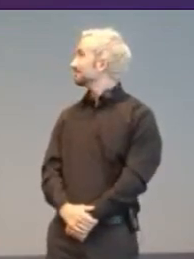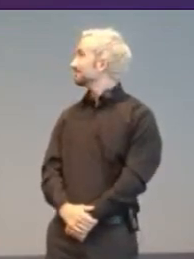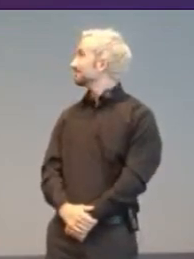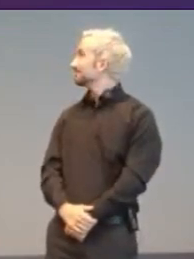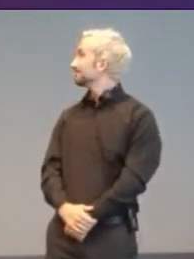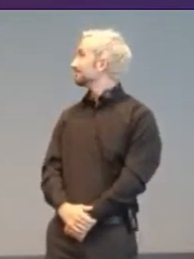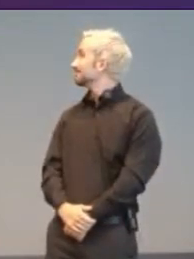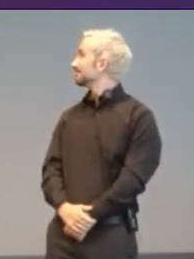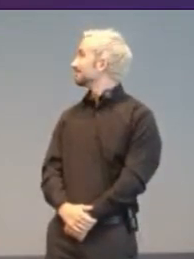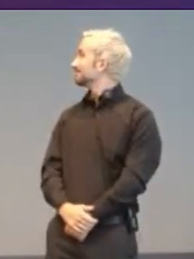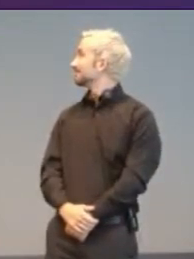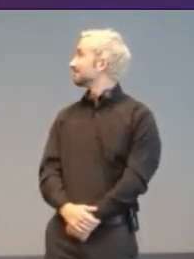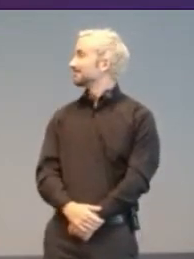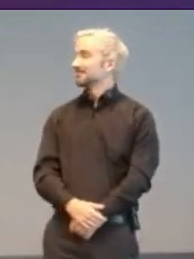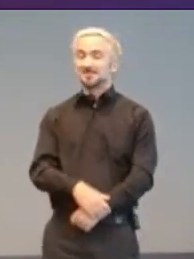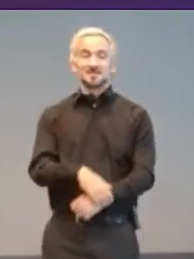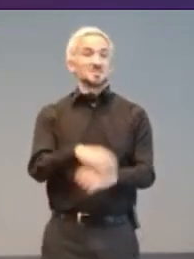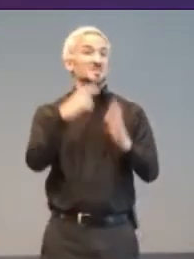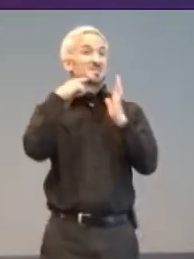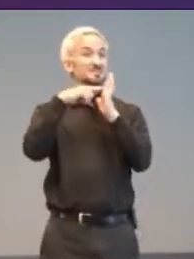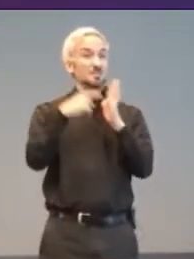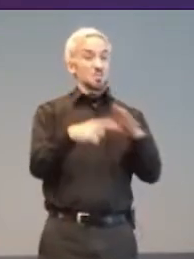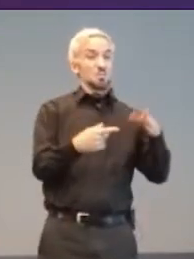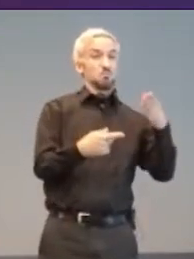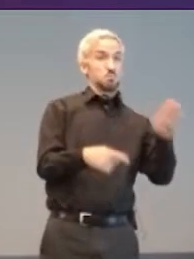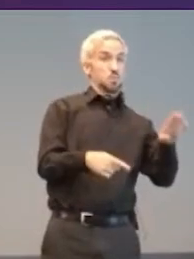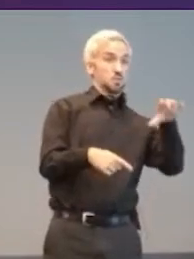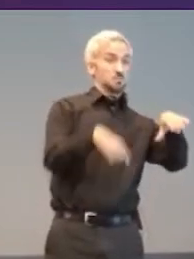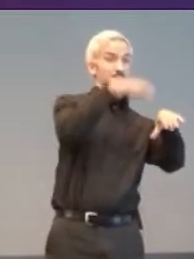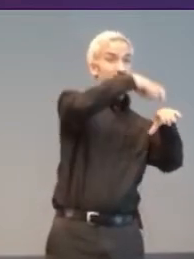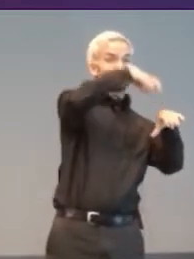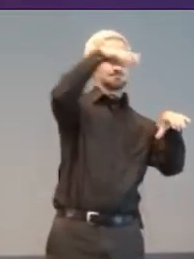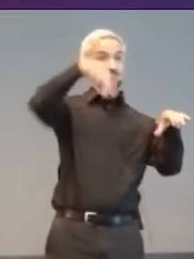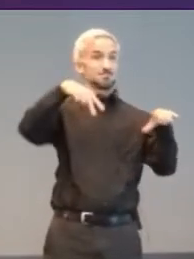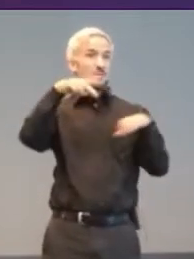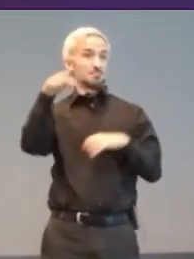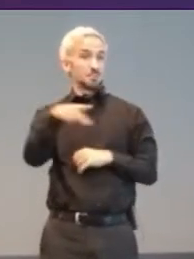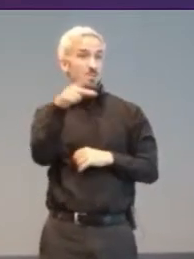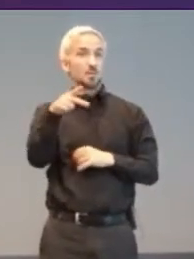jumping (if on purple) or sliding (if on yellow), would see you progress down the